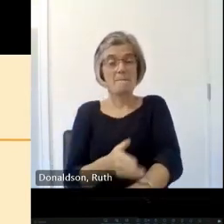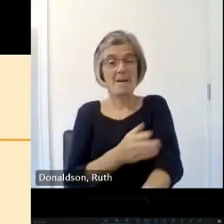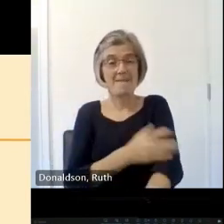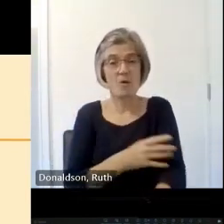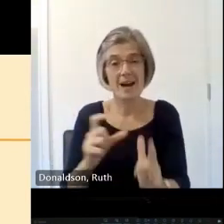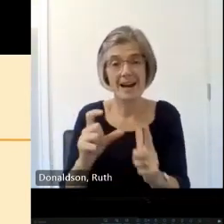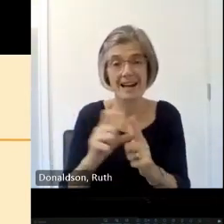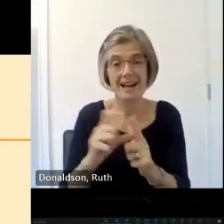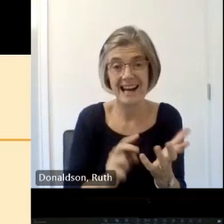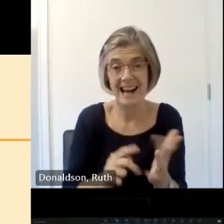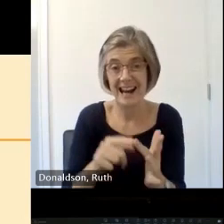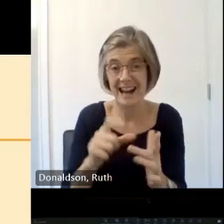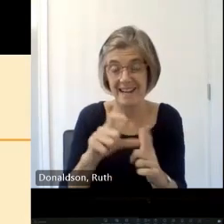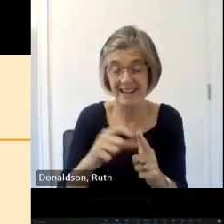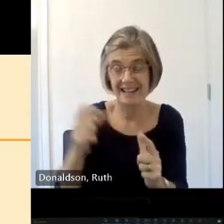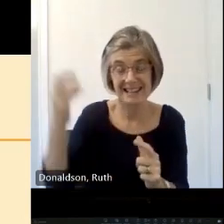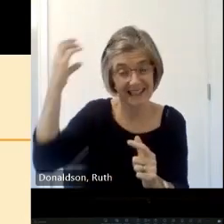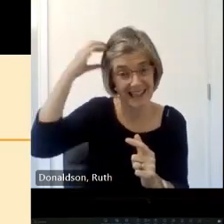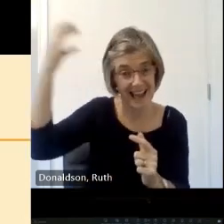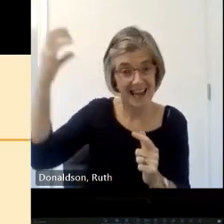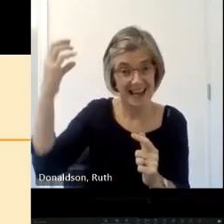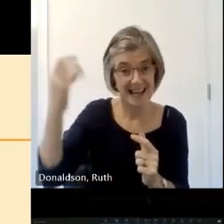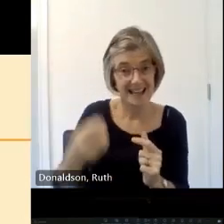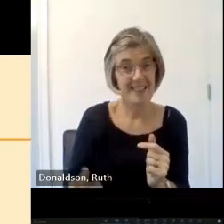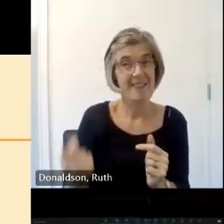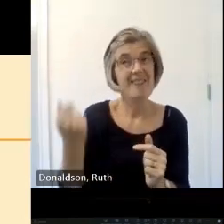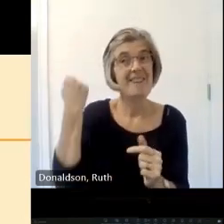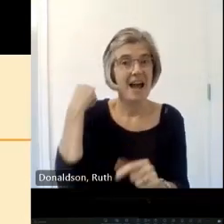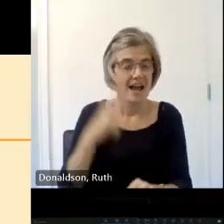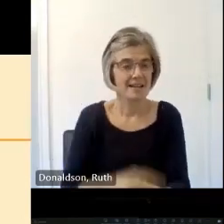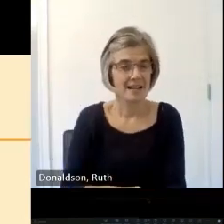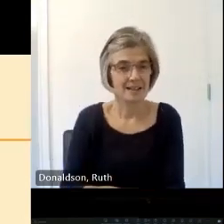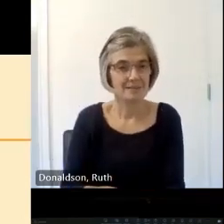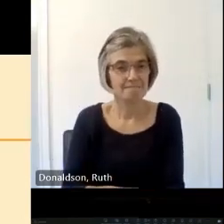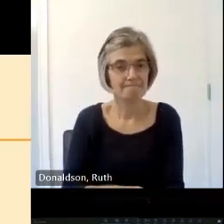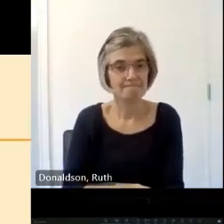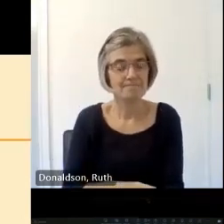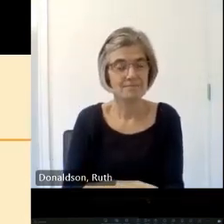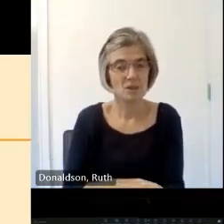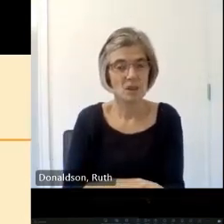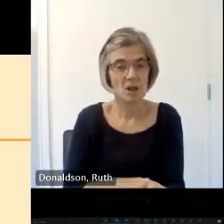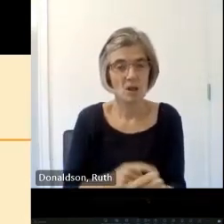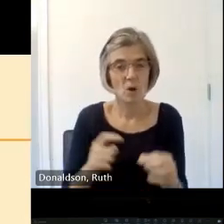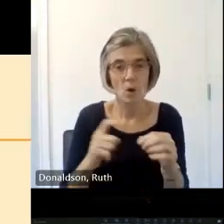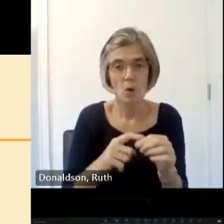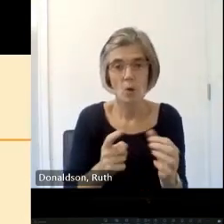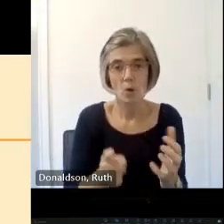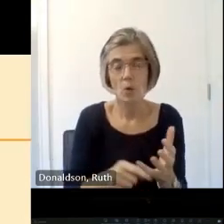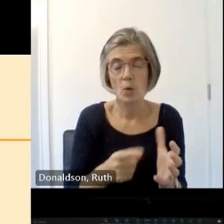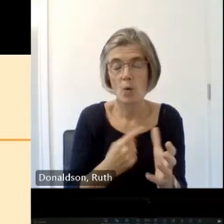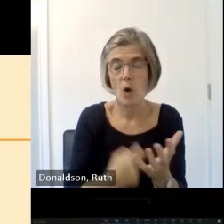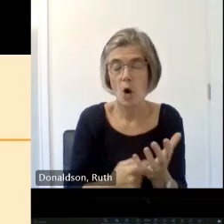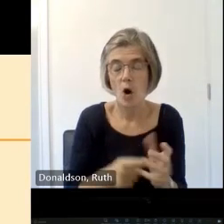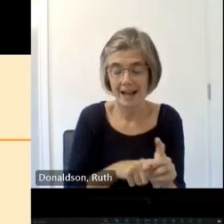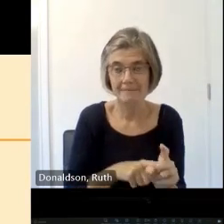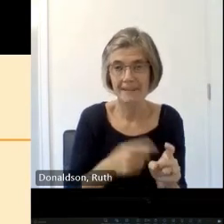already cutting stone for buildings um and very much in the Anglo Norman side so the Quarry marks